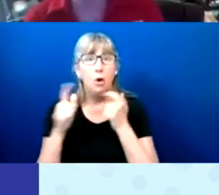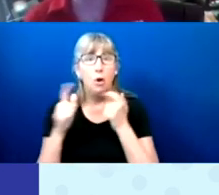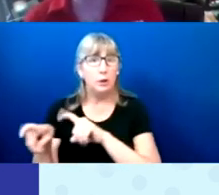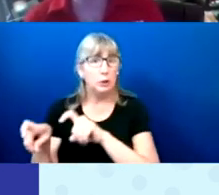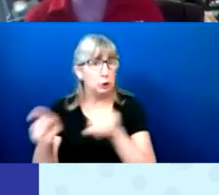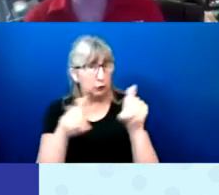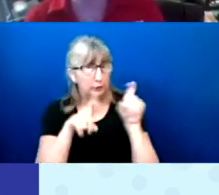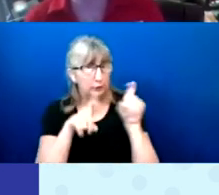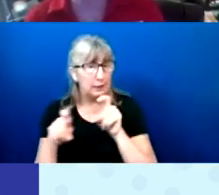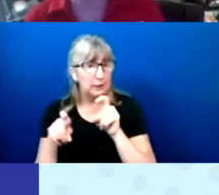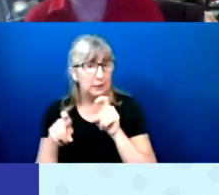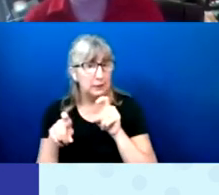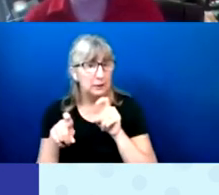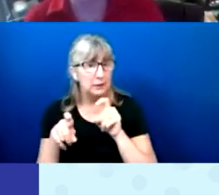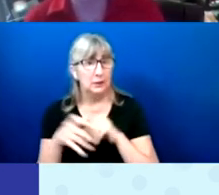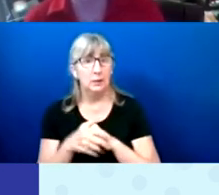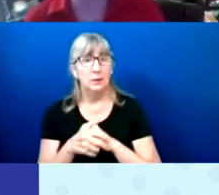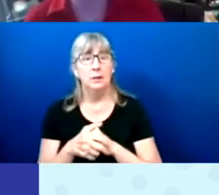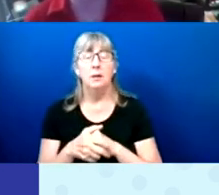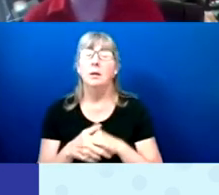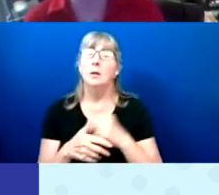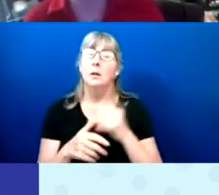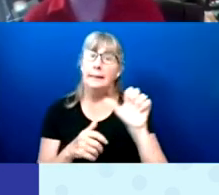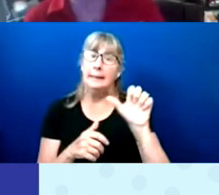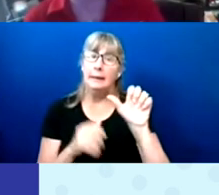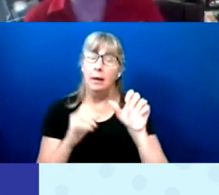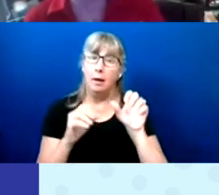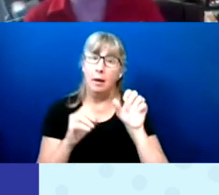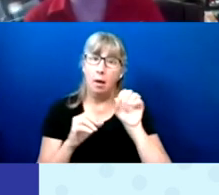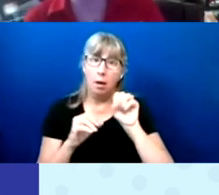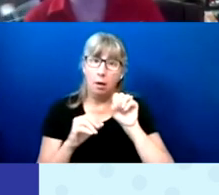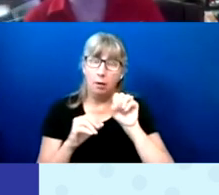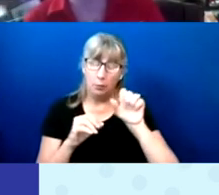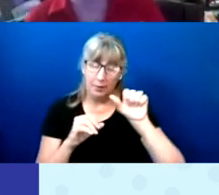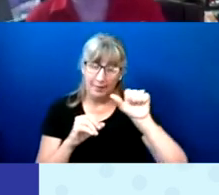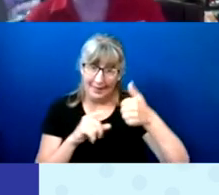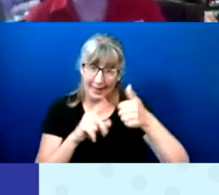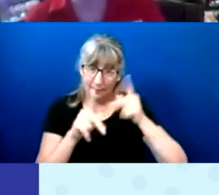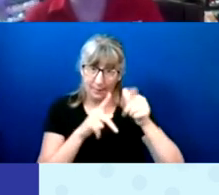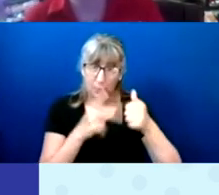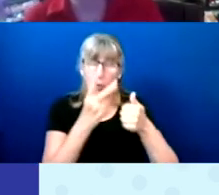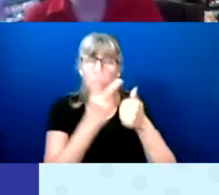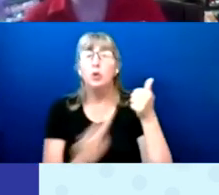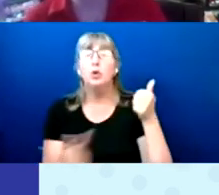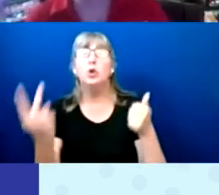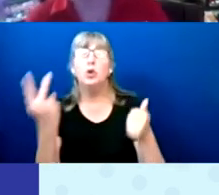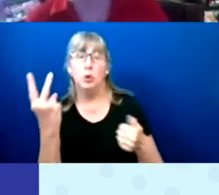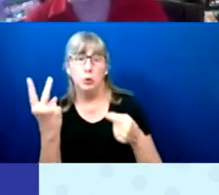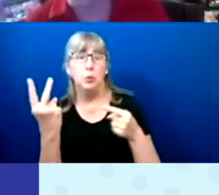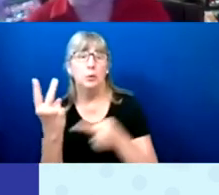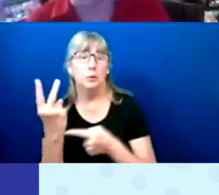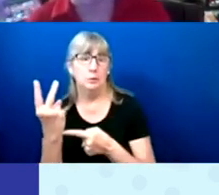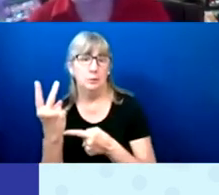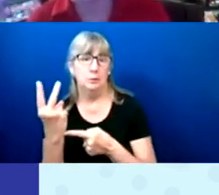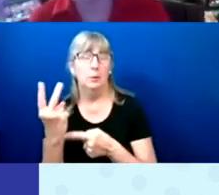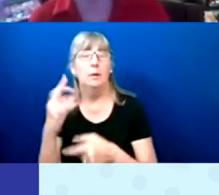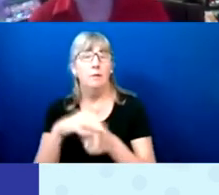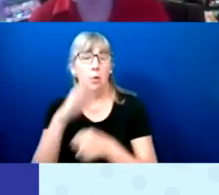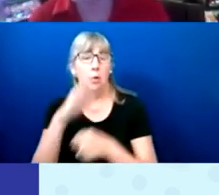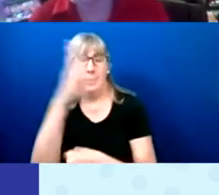The numbers were 2 out of 10 of all voters who completed the survey said they had never voted.